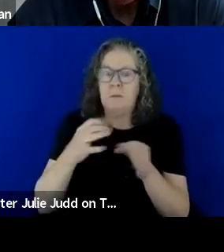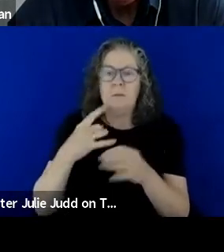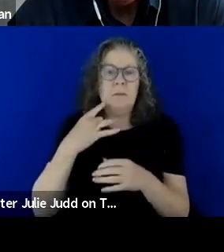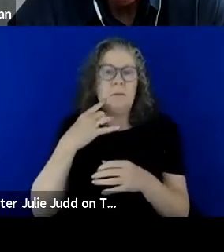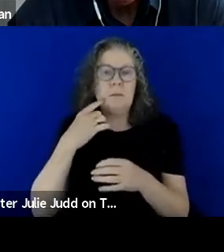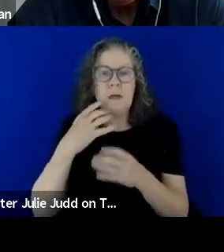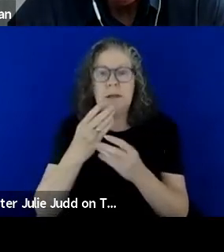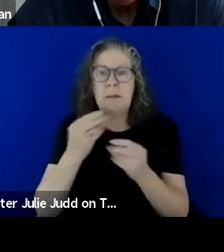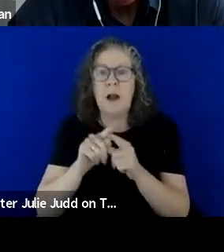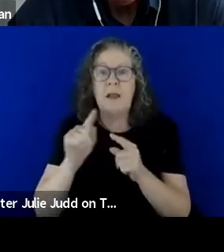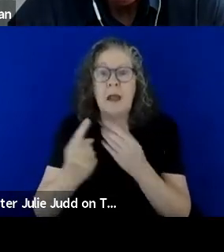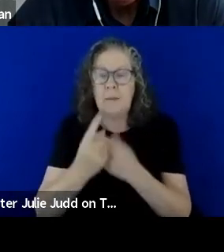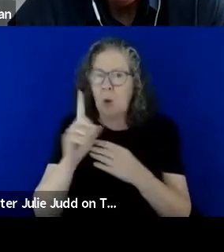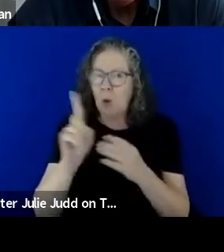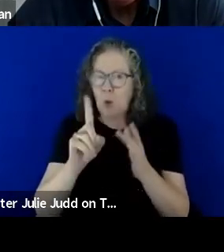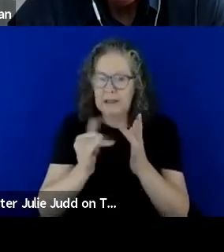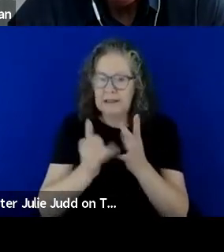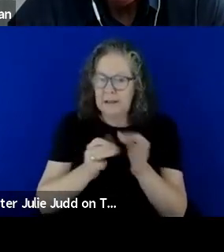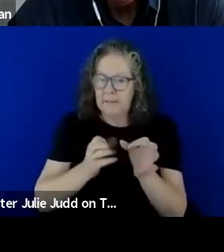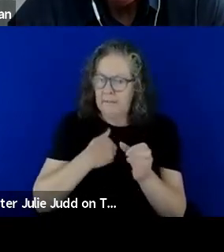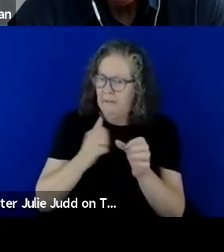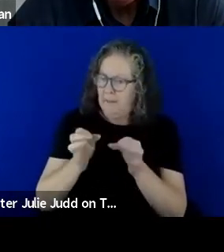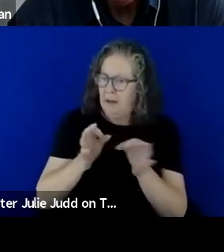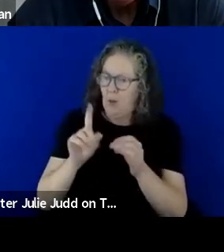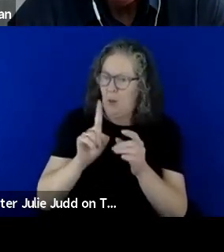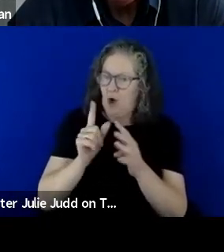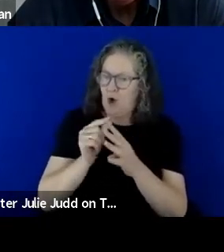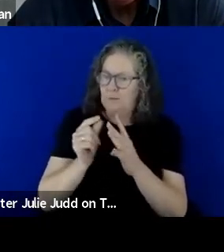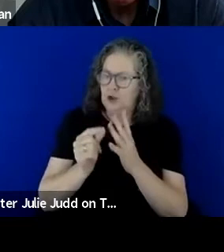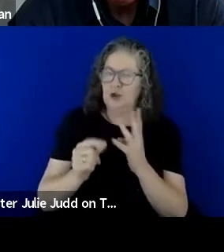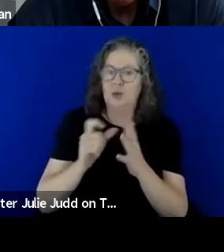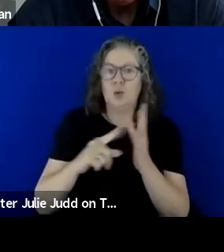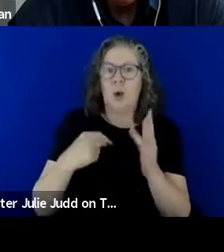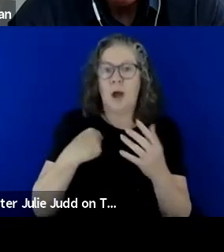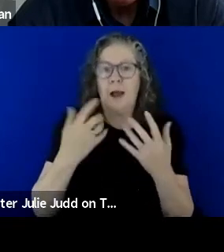What is the plan? What options do we have? And you know for me, that got me thinking about I